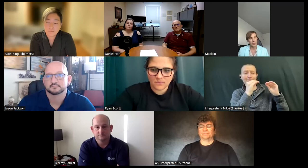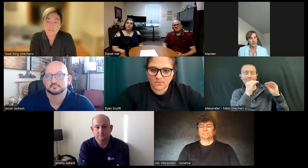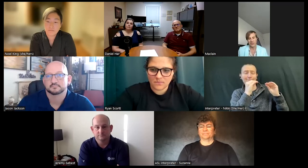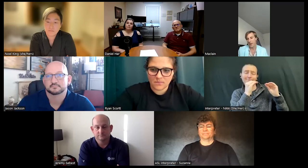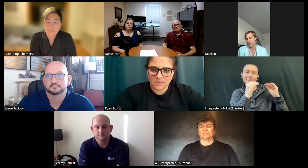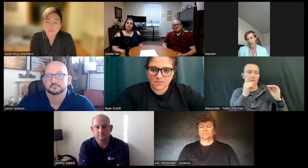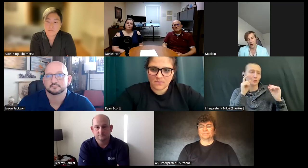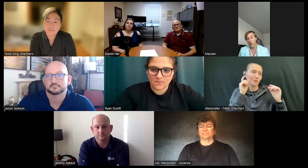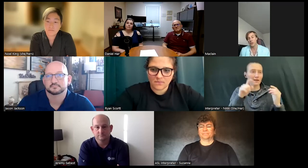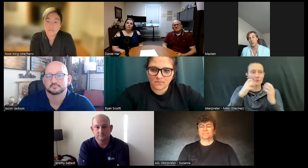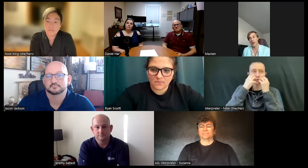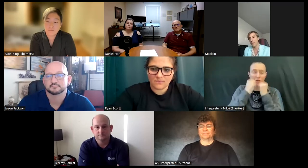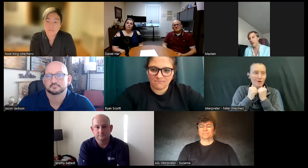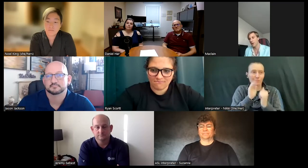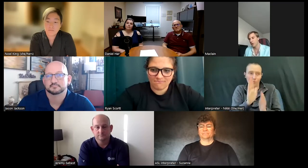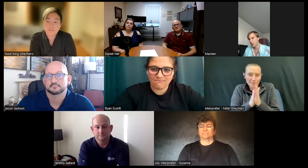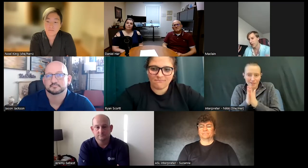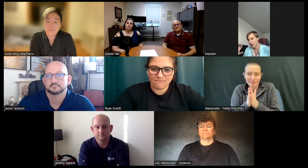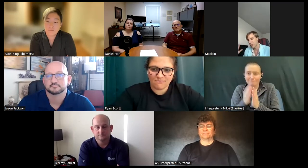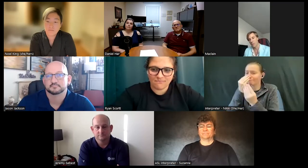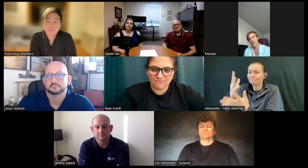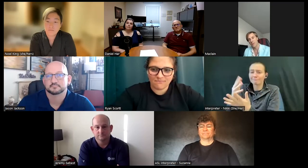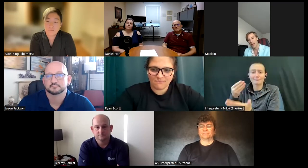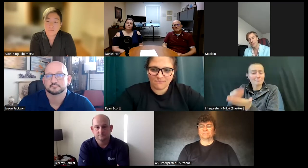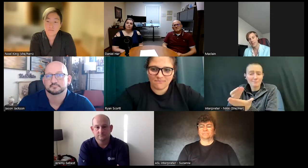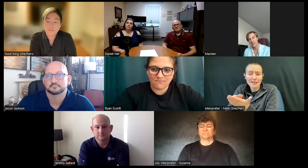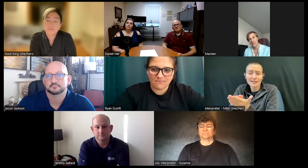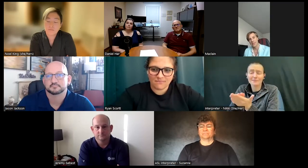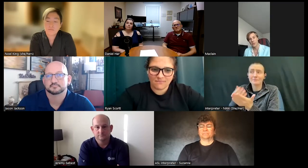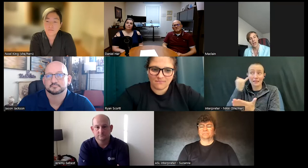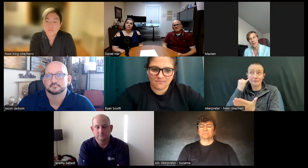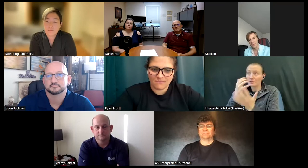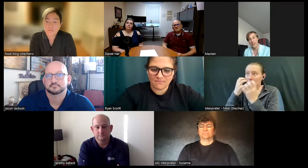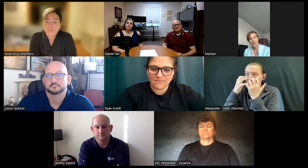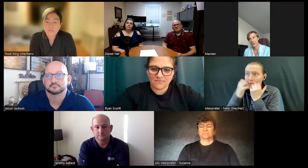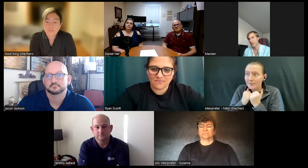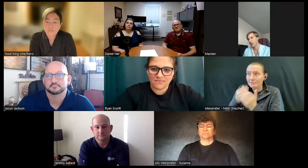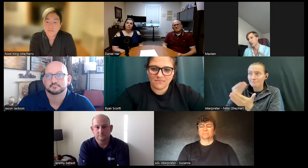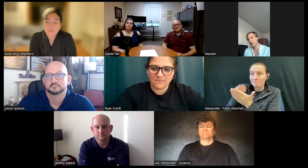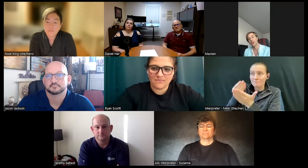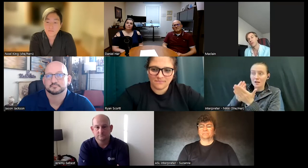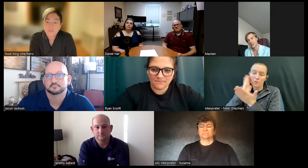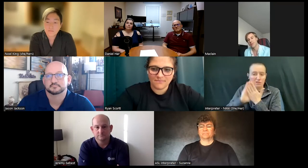um you just have to care about what you care about don't care as much about the money because if you care about the money it's just going to turn you into